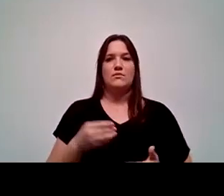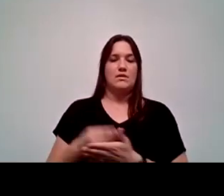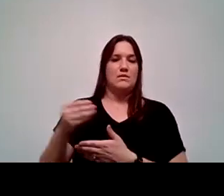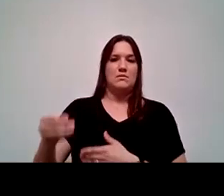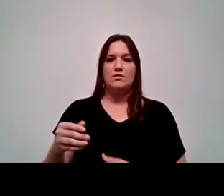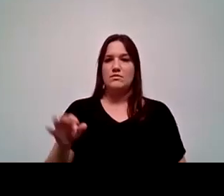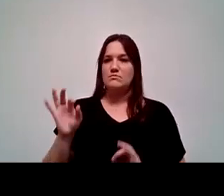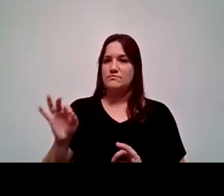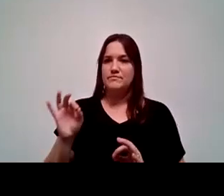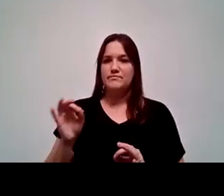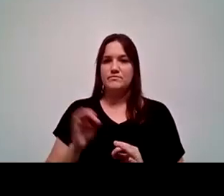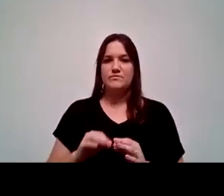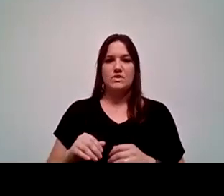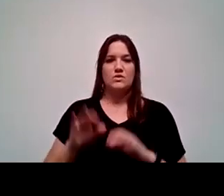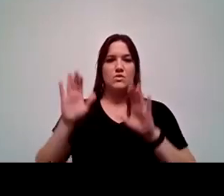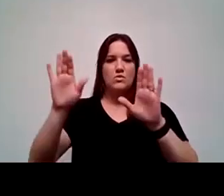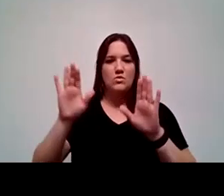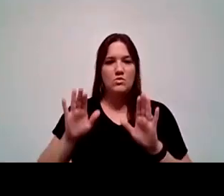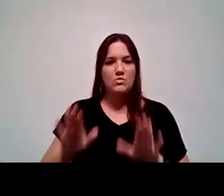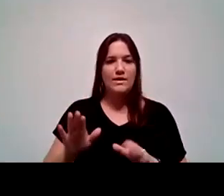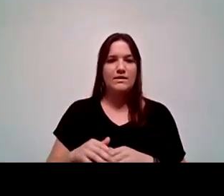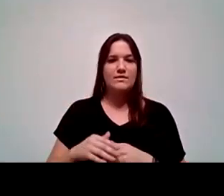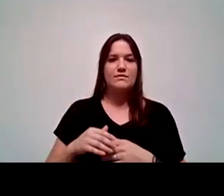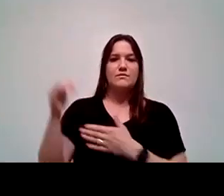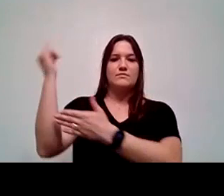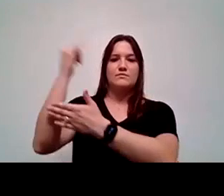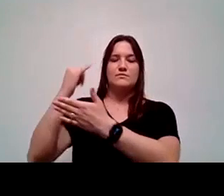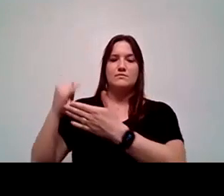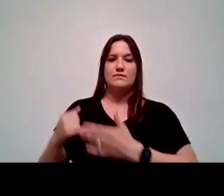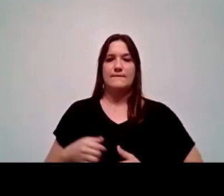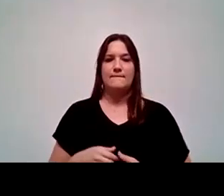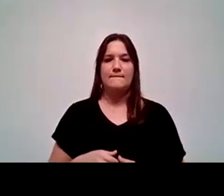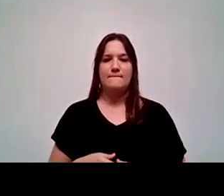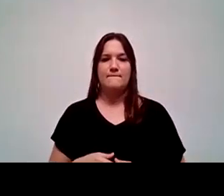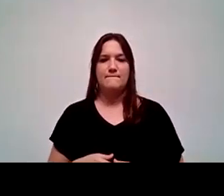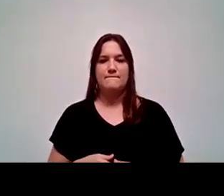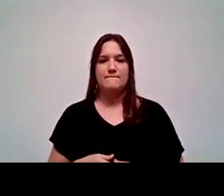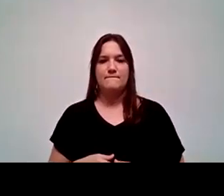So we're going to get top notch artists that are going to present and they're all around